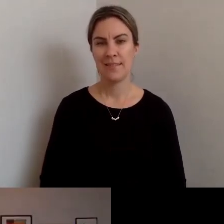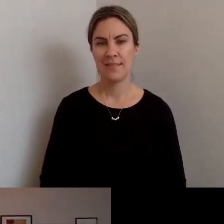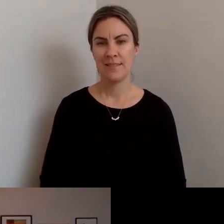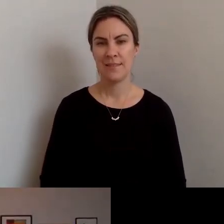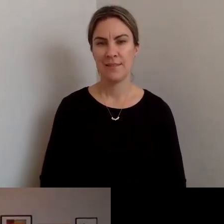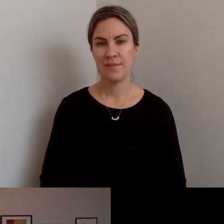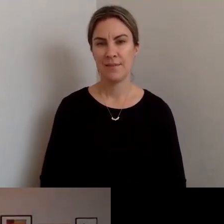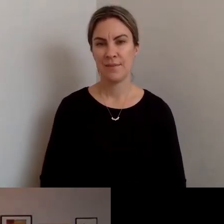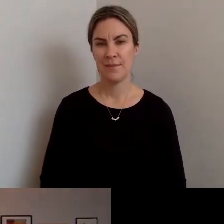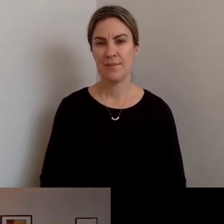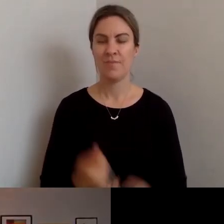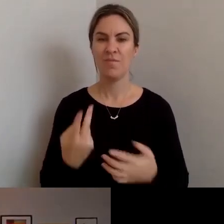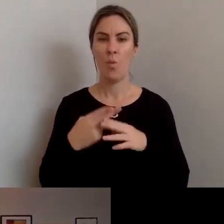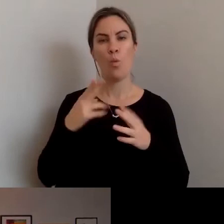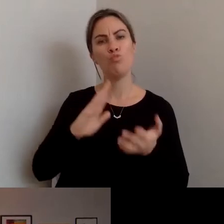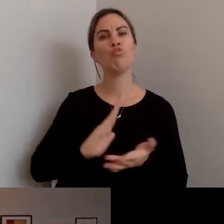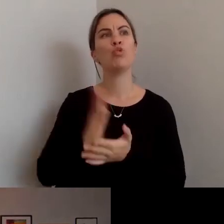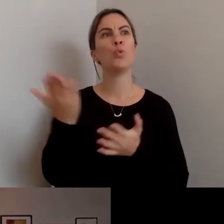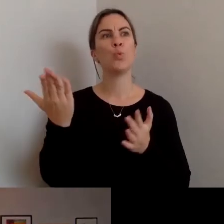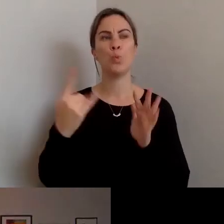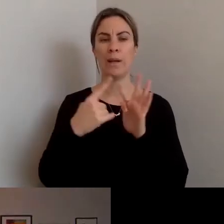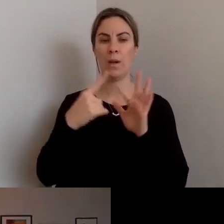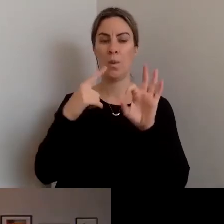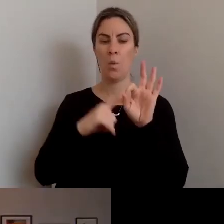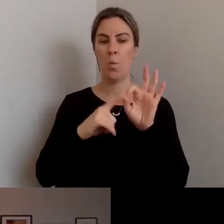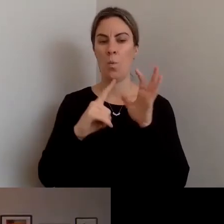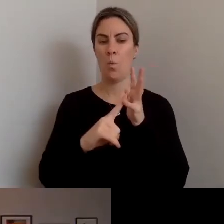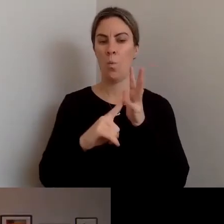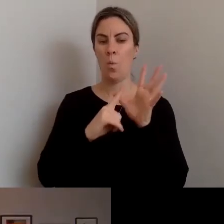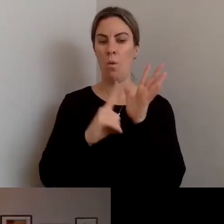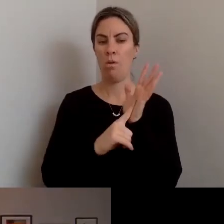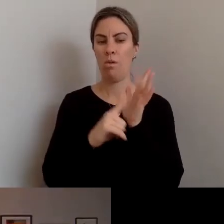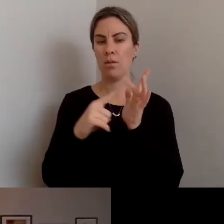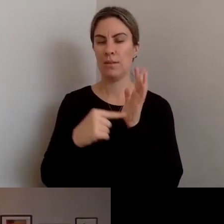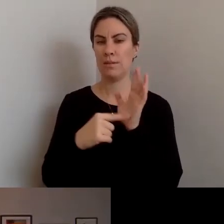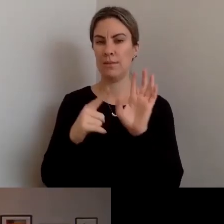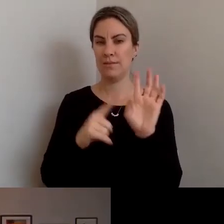FRANCES Yeah. And it's something that we're all learning so much at a